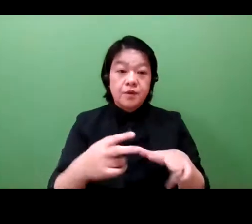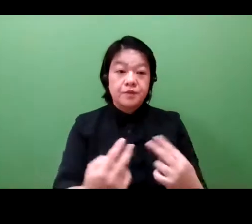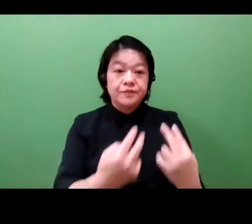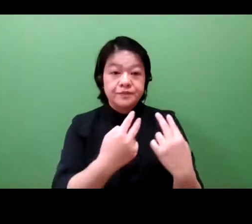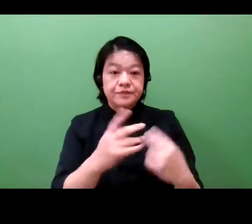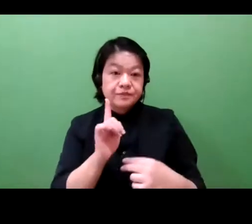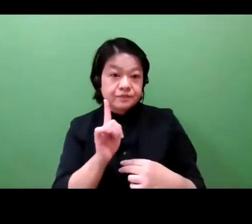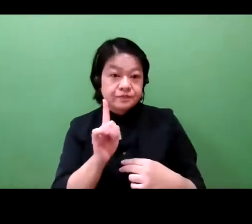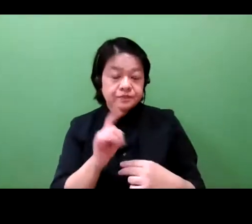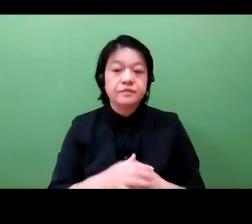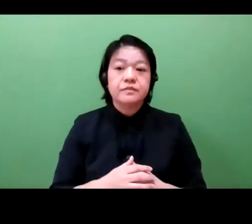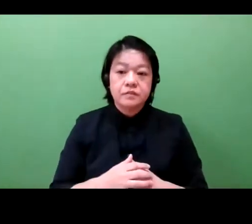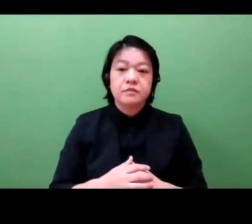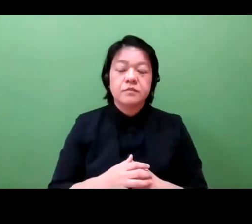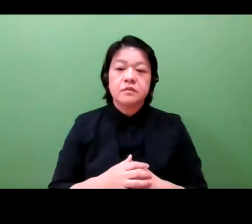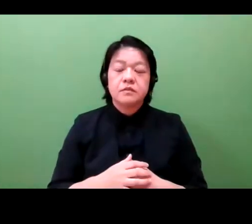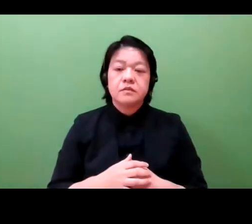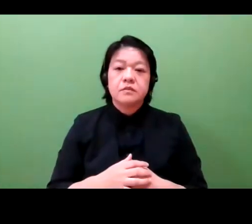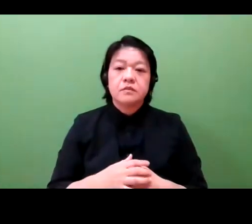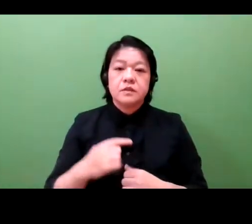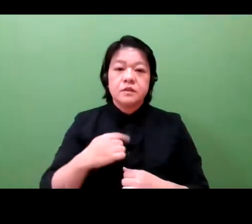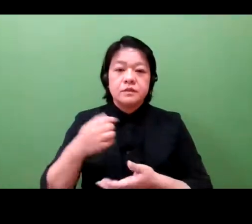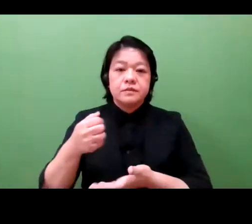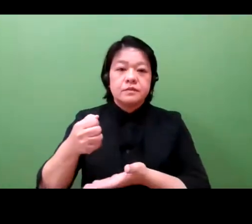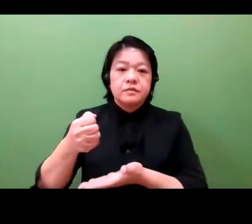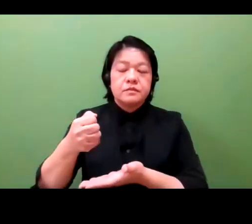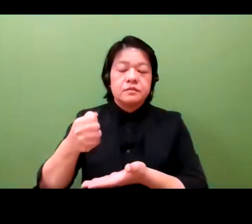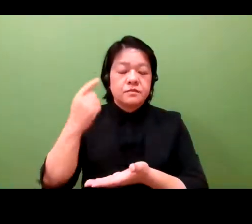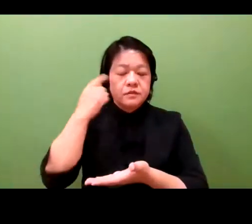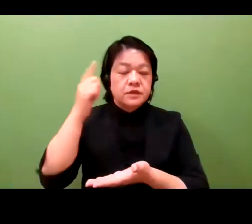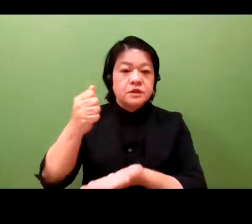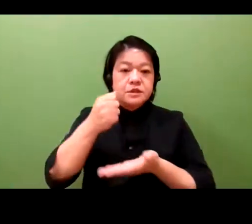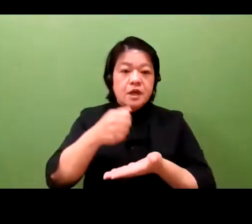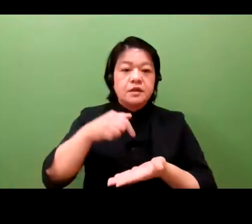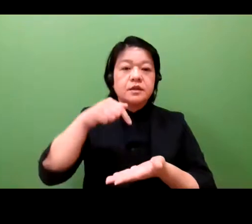benefits small and medium sized enterprises.